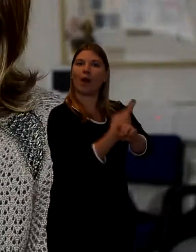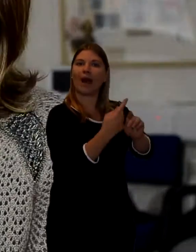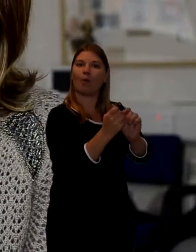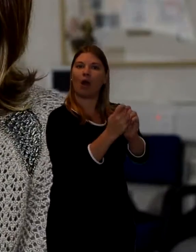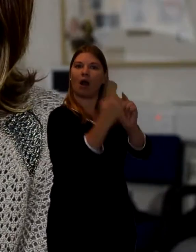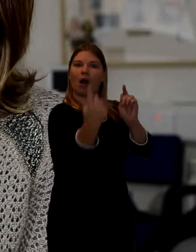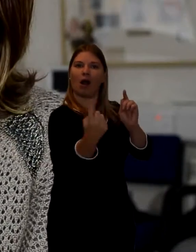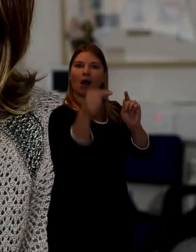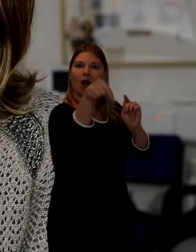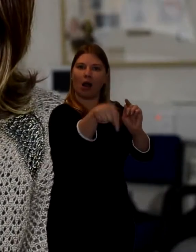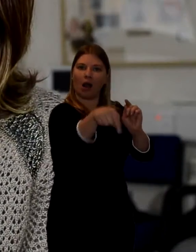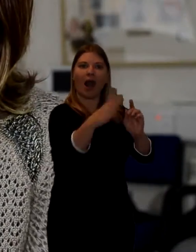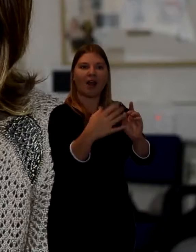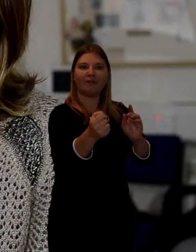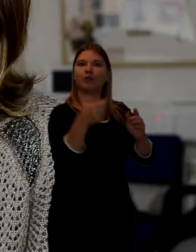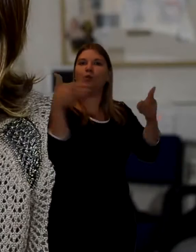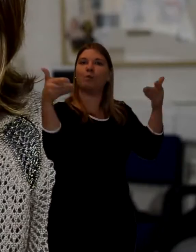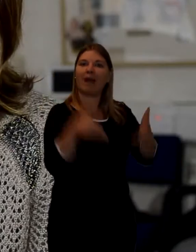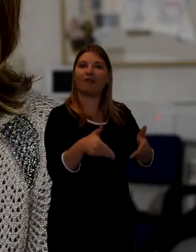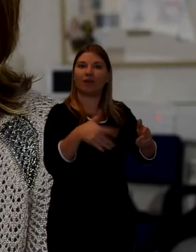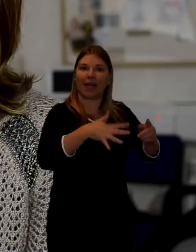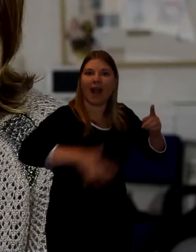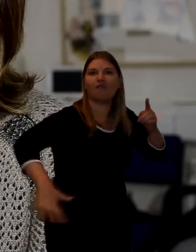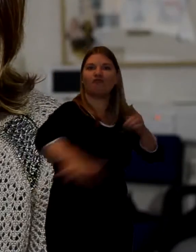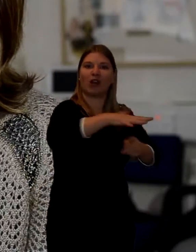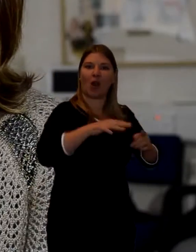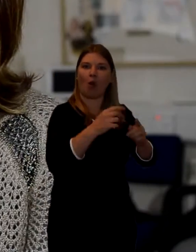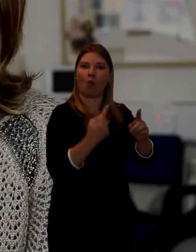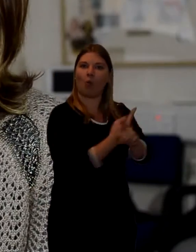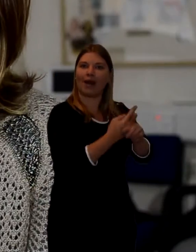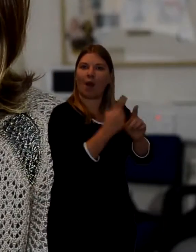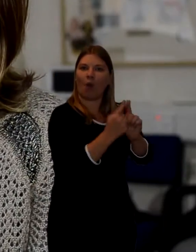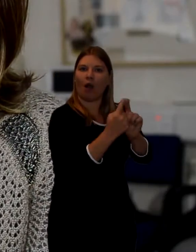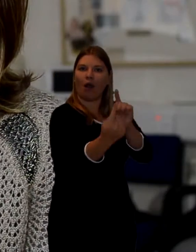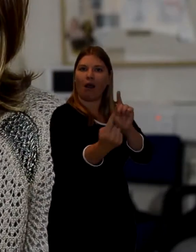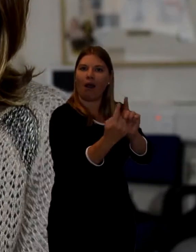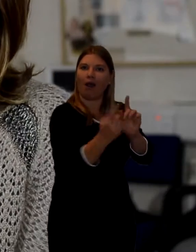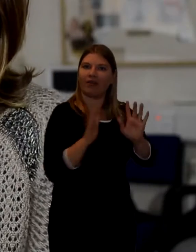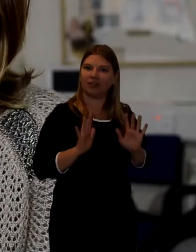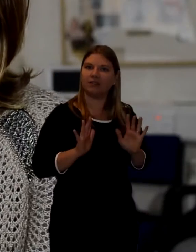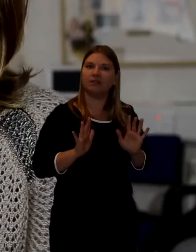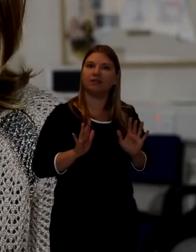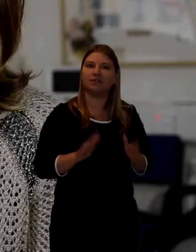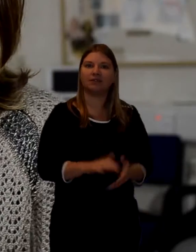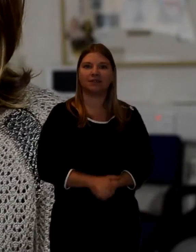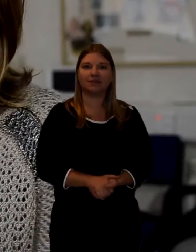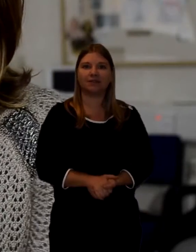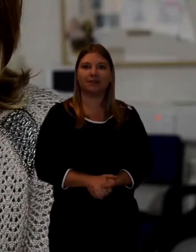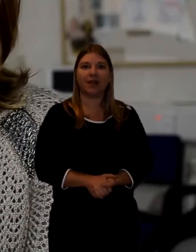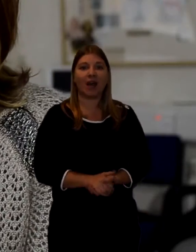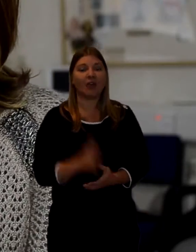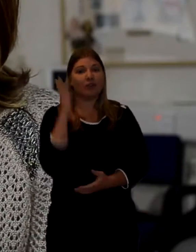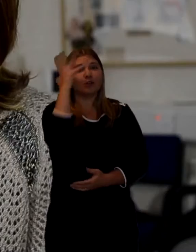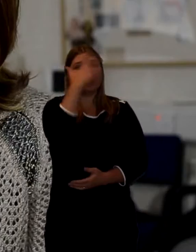When somebody dies that separation isn't... for the soul it's... It has been in close communication with our body.